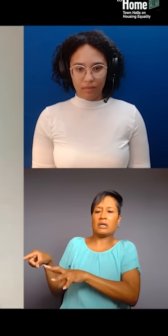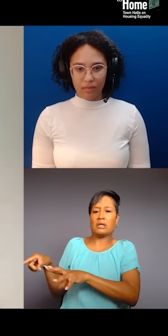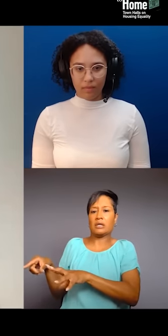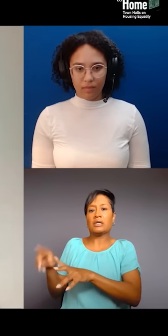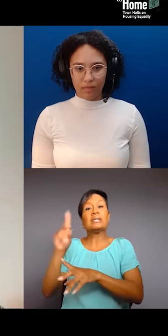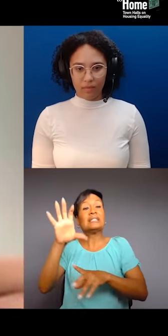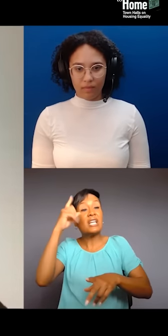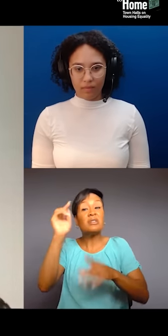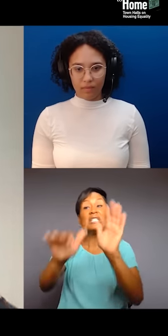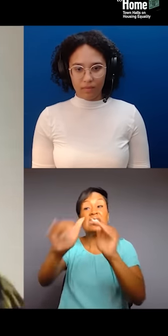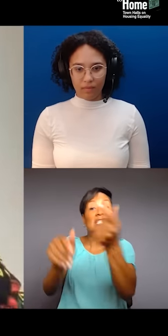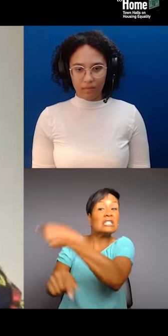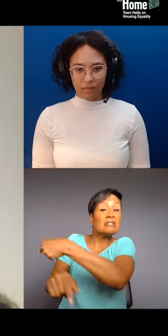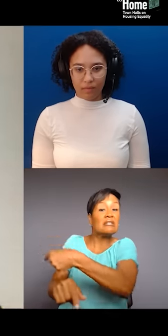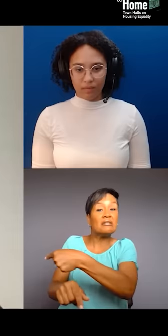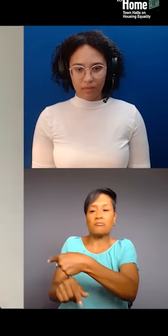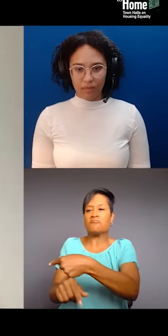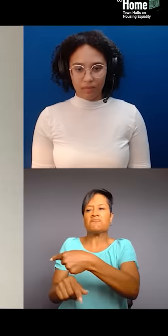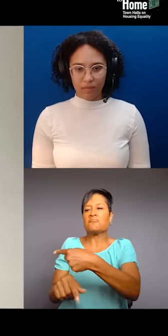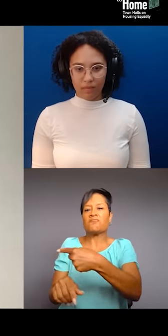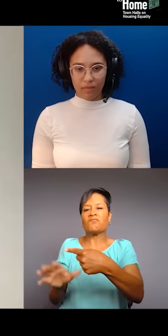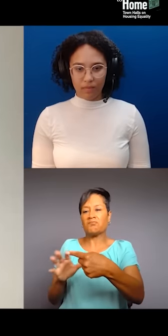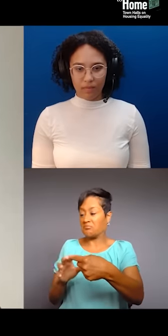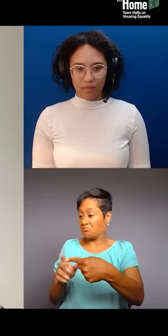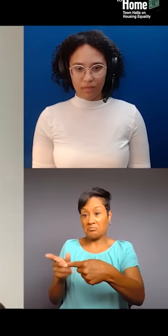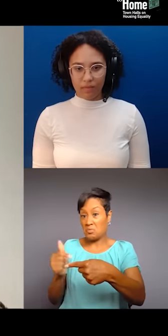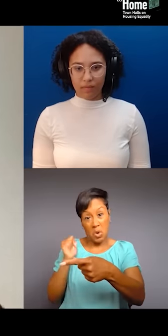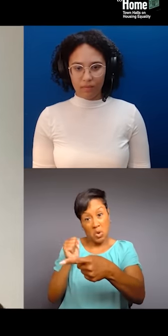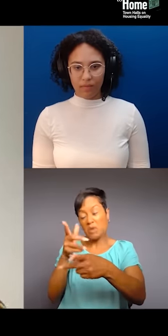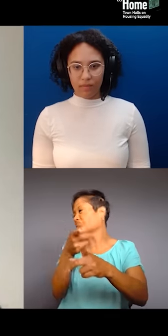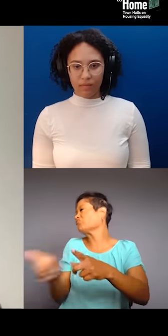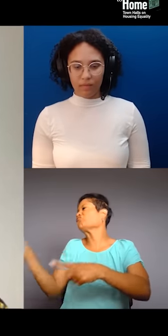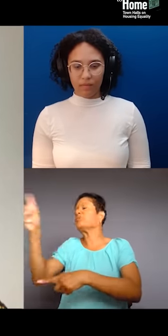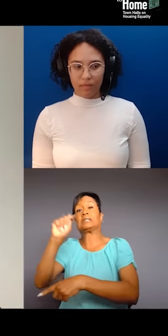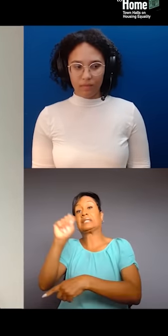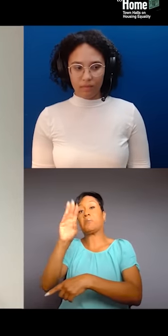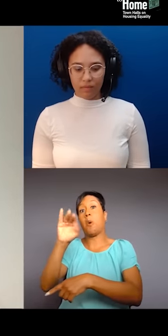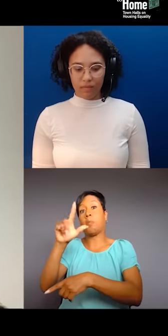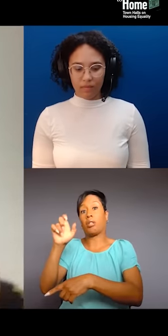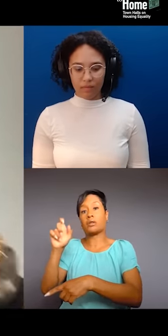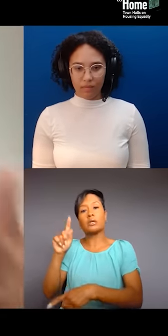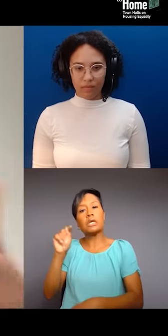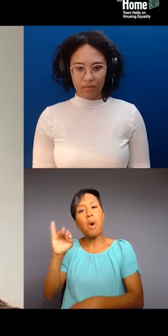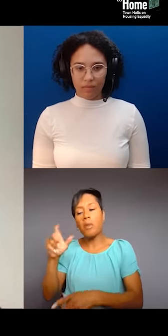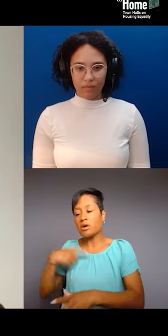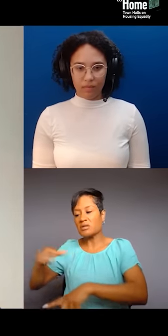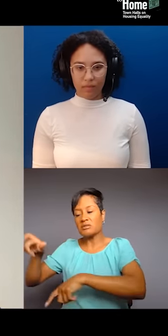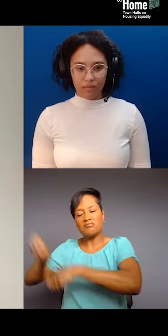to do anything, so they reached out to T-Mobile. And T-Mobile were threatening to take this guy's contract, which was the basic source of his income